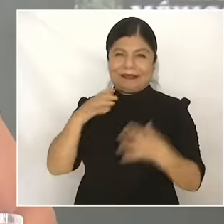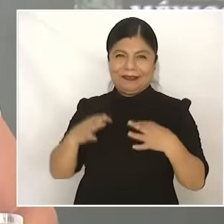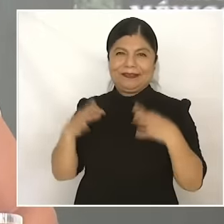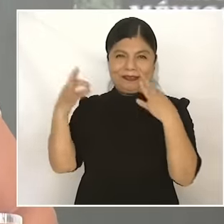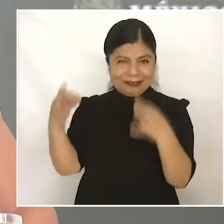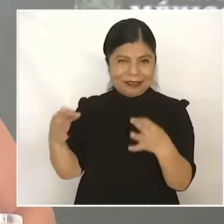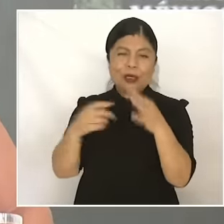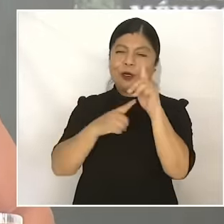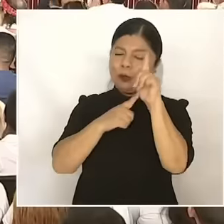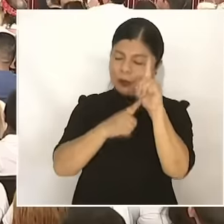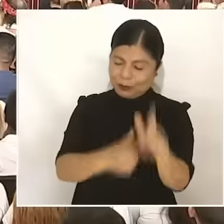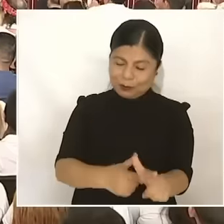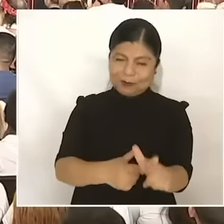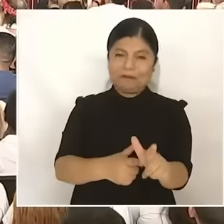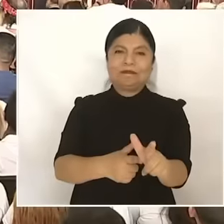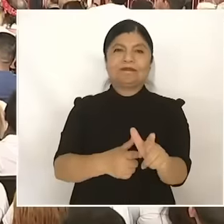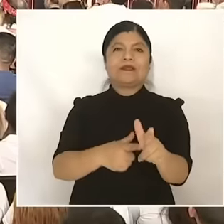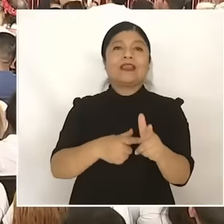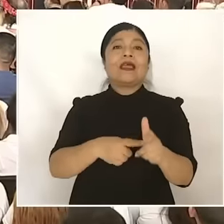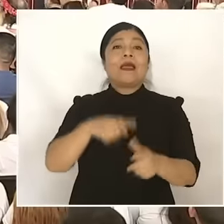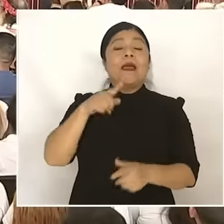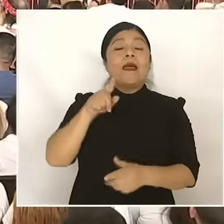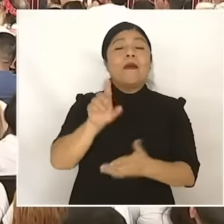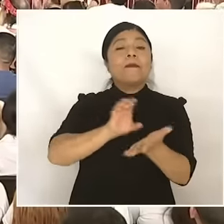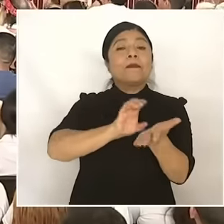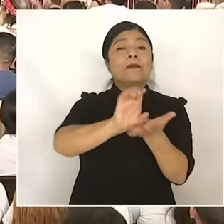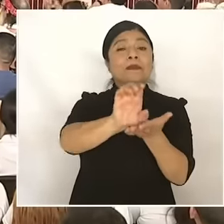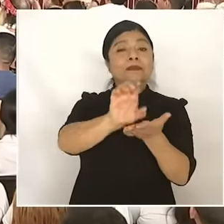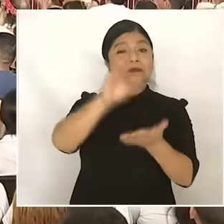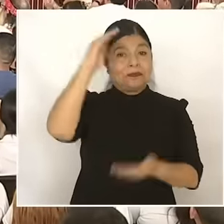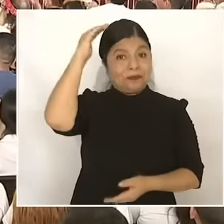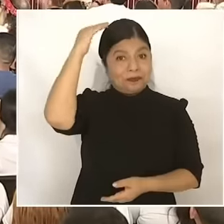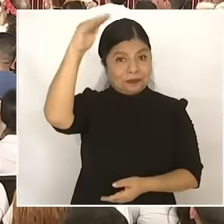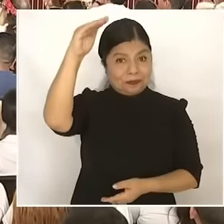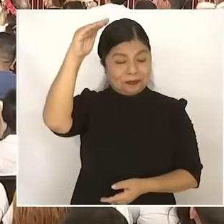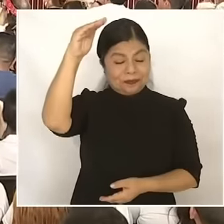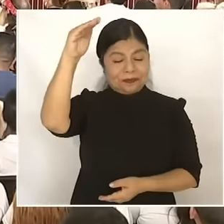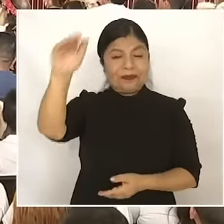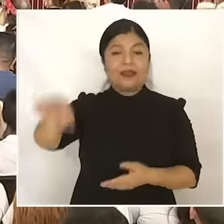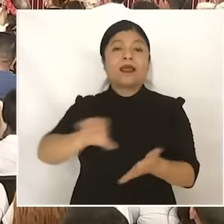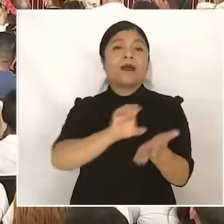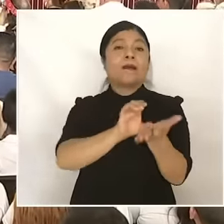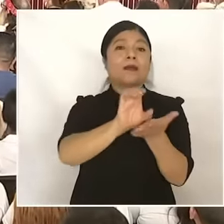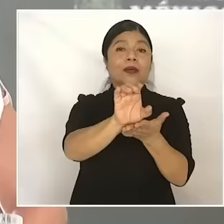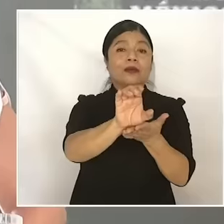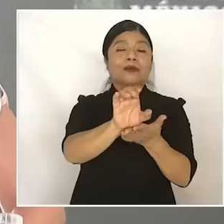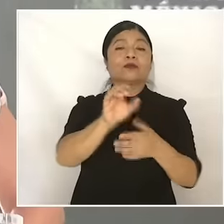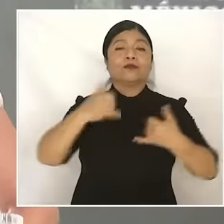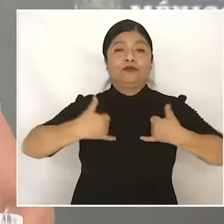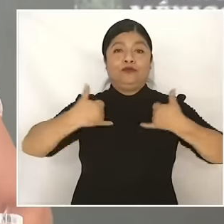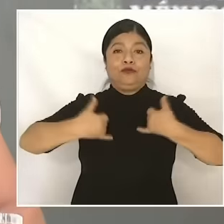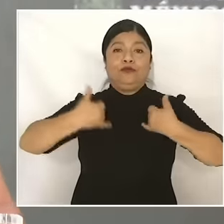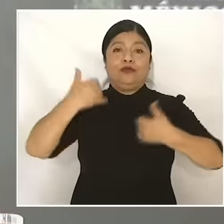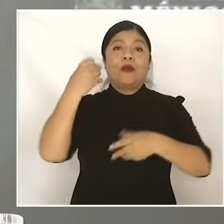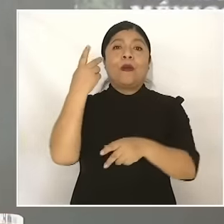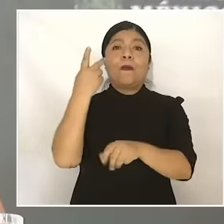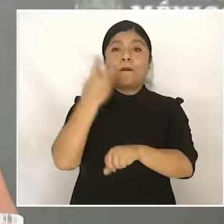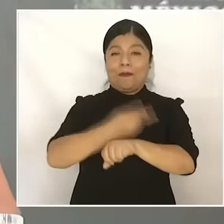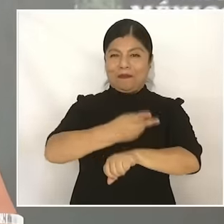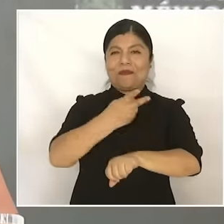universal pension for the elderly, support for high school youth, support for sowing life for young people,